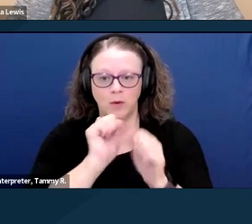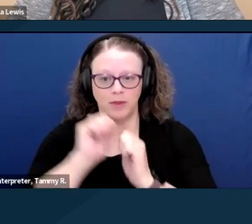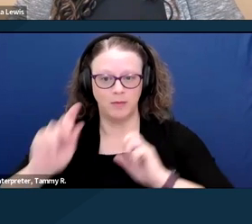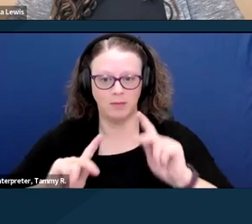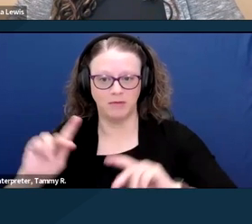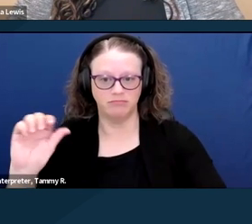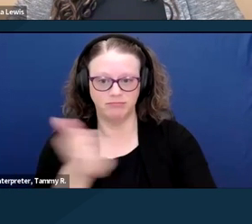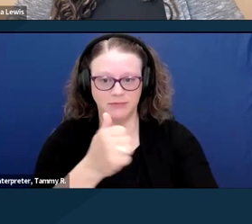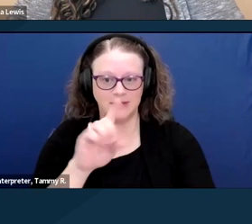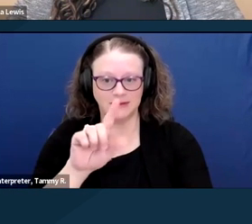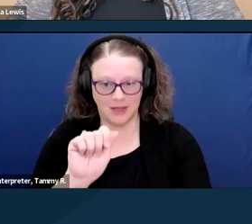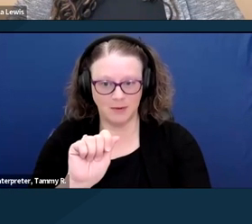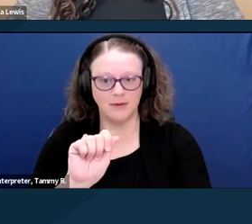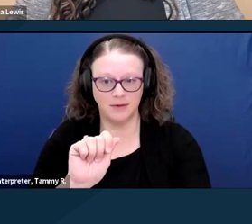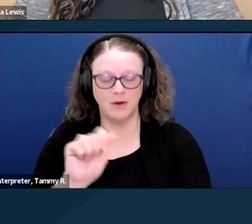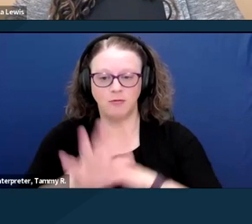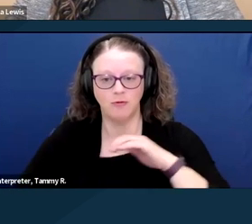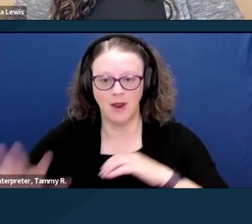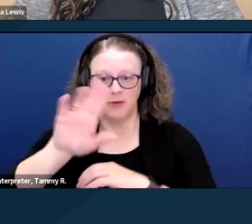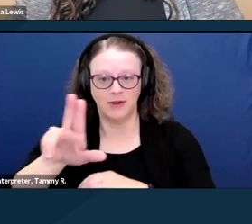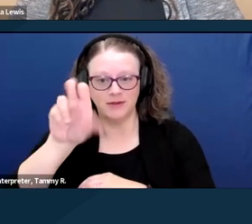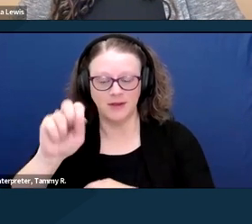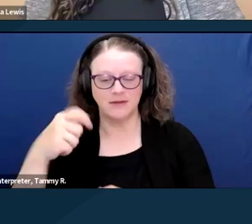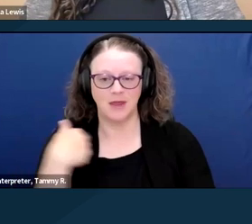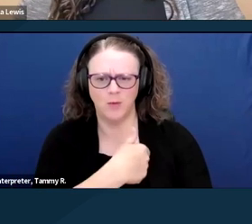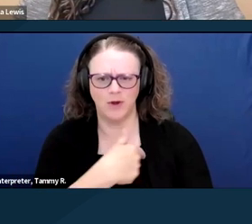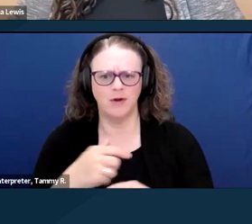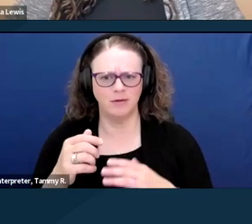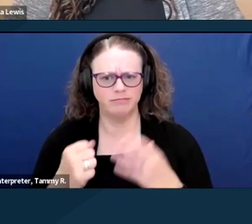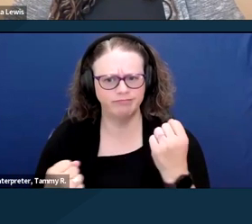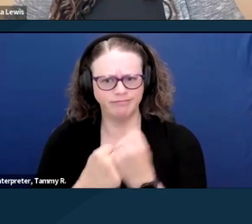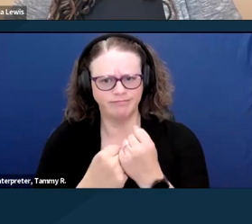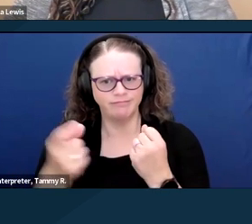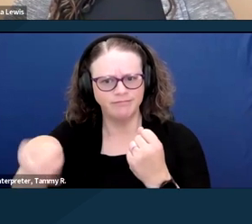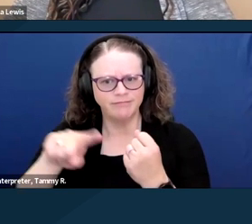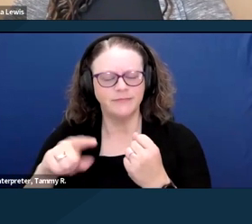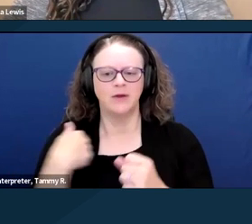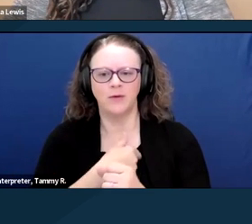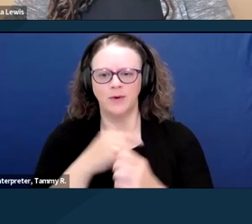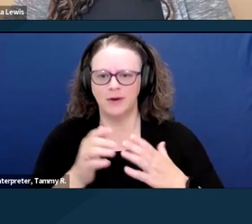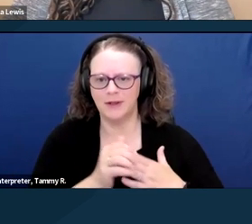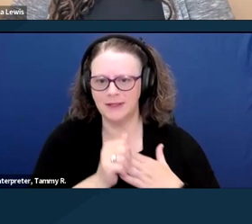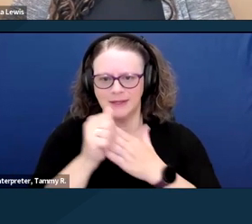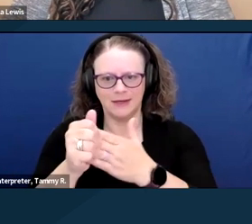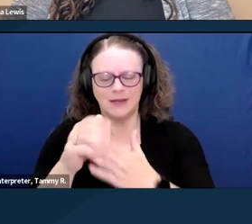and we are telling our own stories. And so I am pleased to be able to,